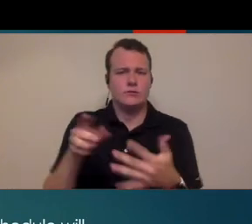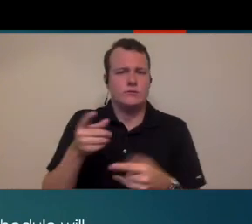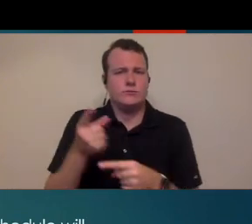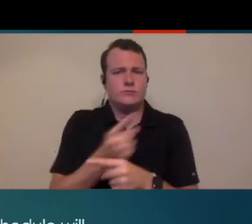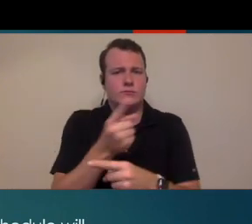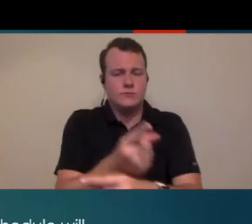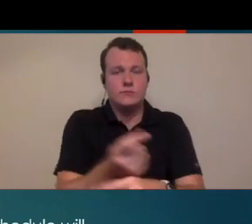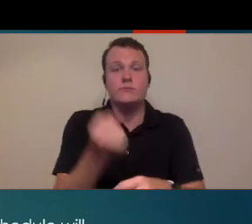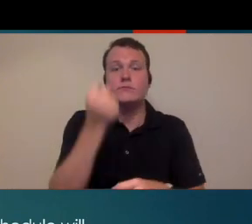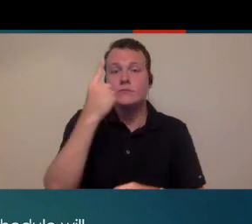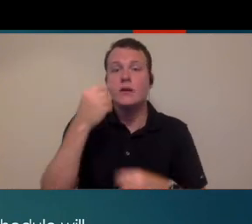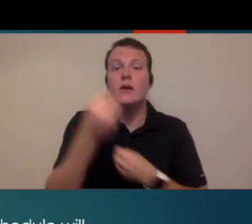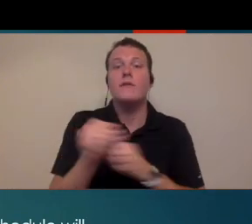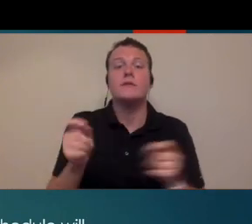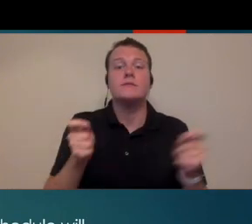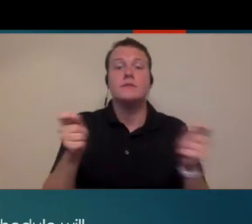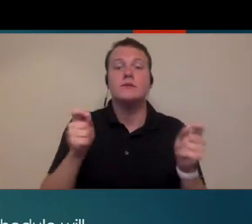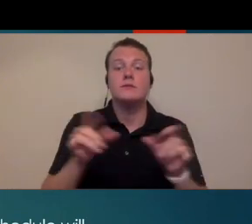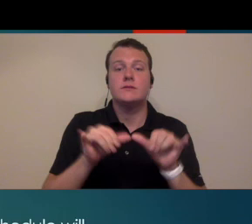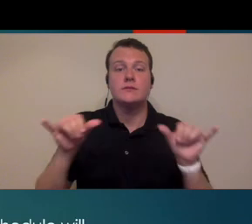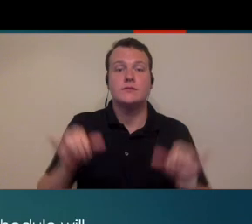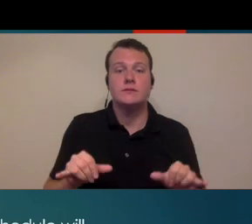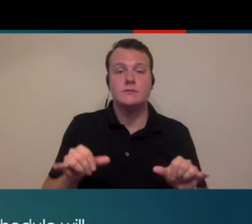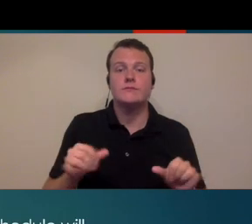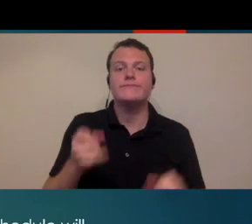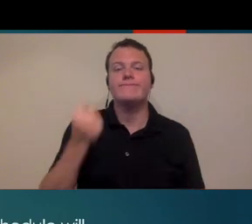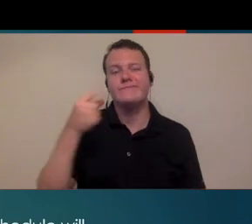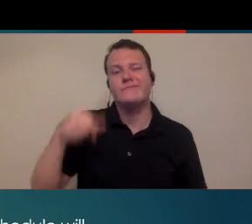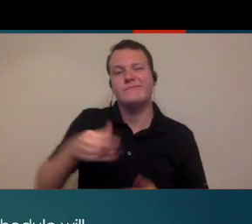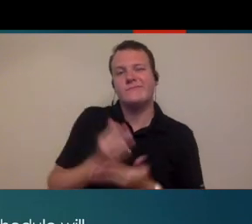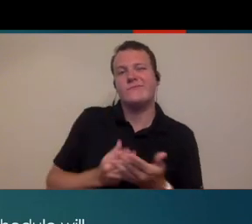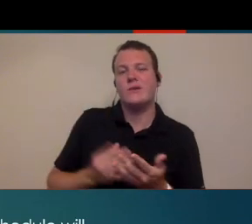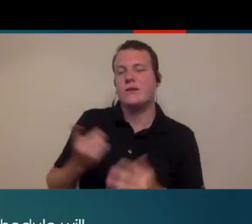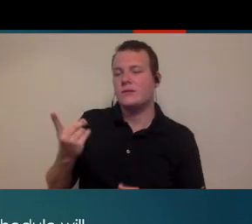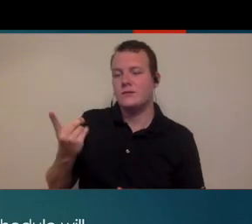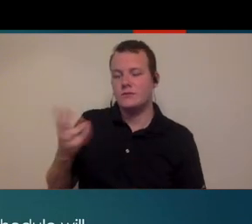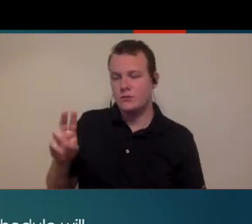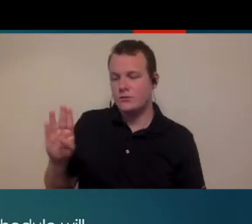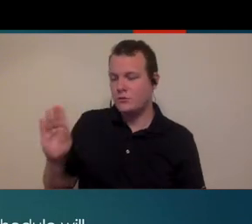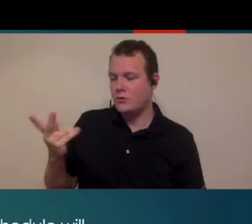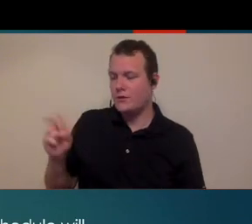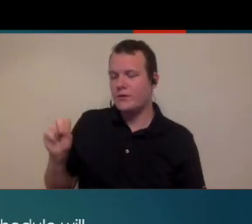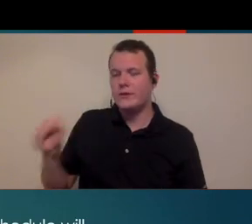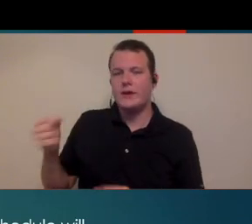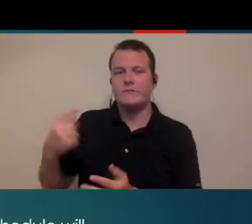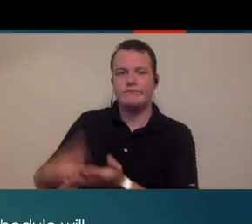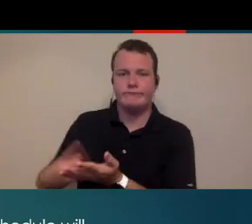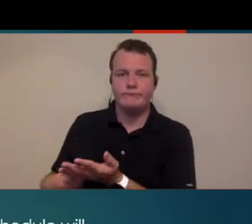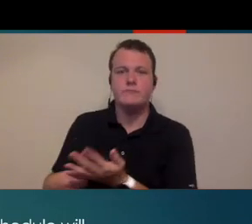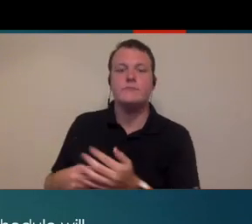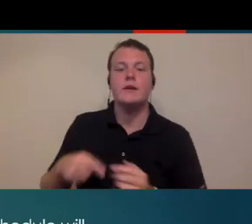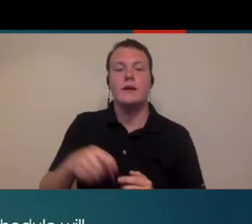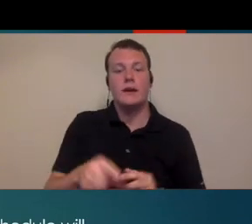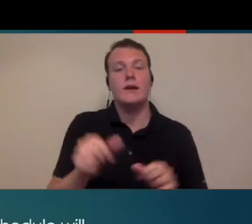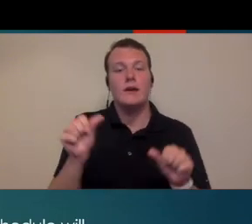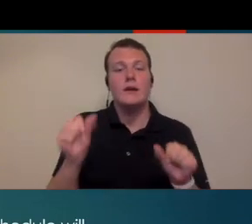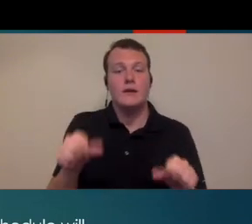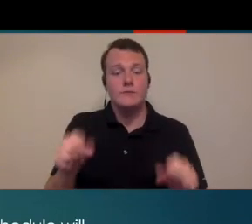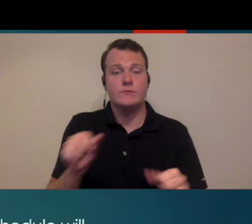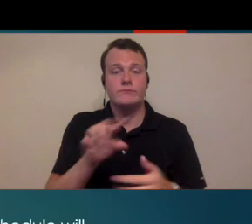appropriately. and a lot of the office management systems out there- this is another part that doctor urban could certainly talk on- is capable of sort of